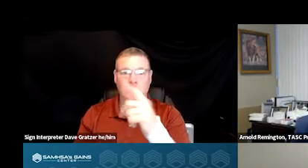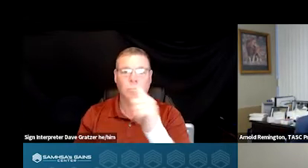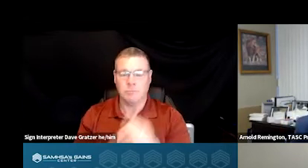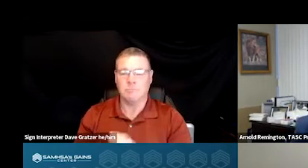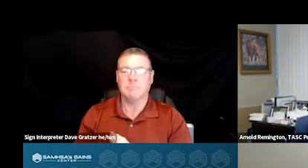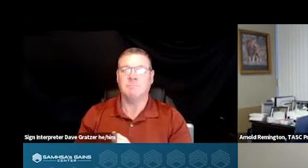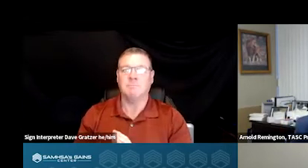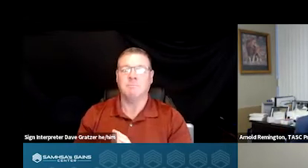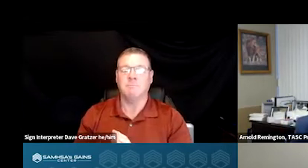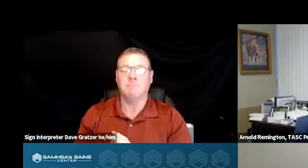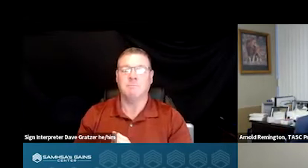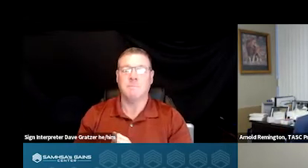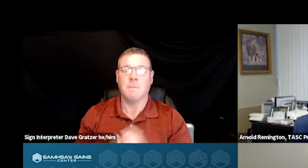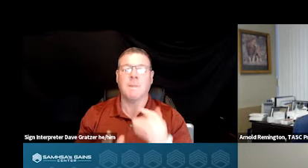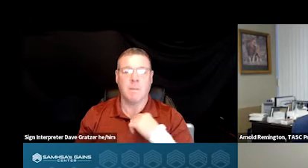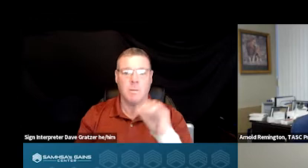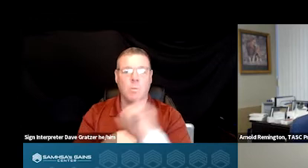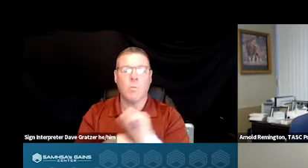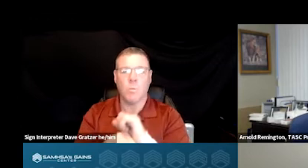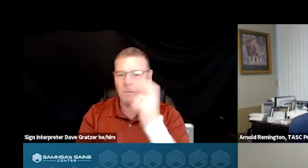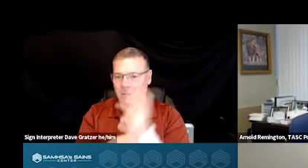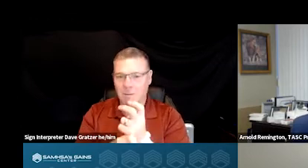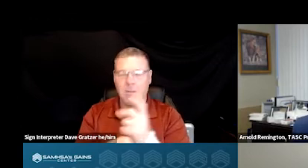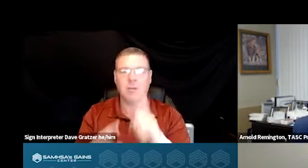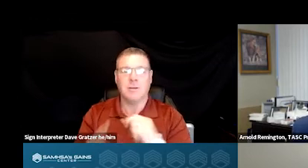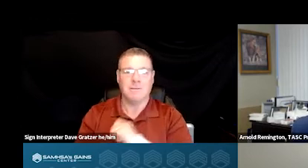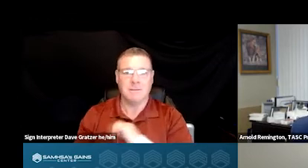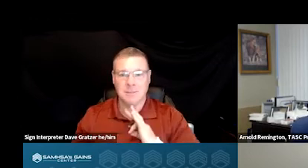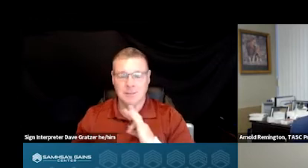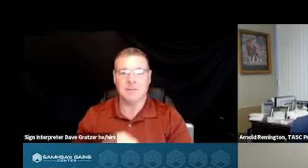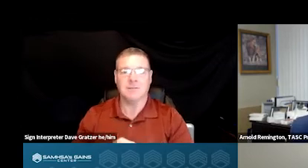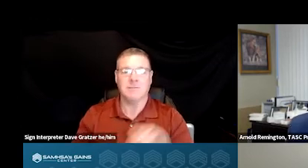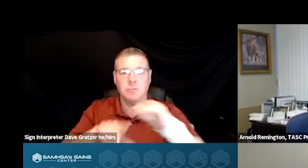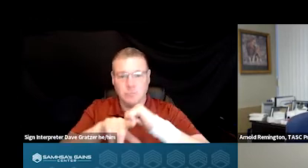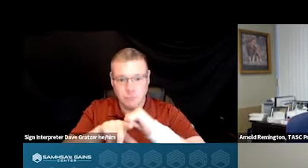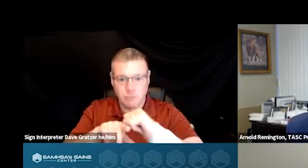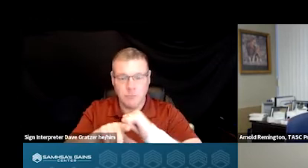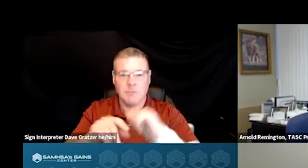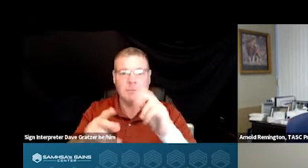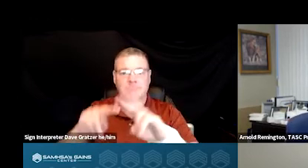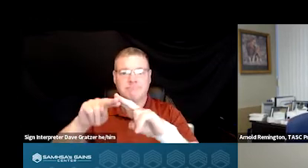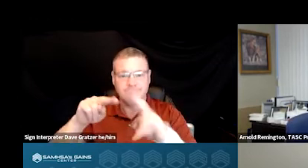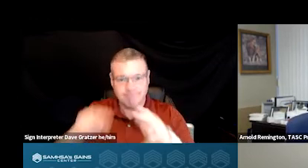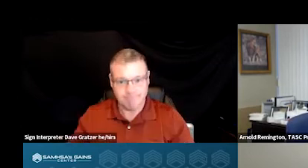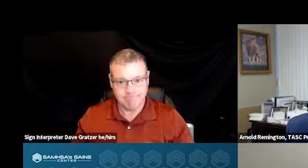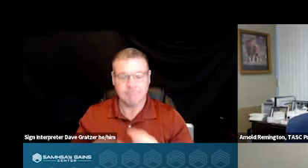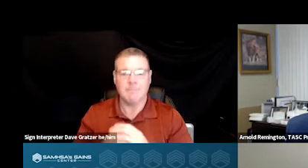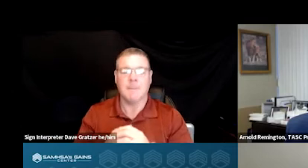And so we work hard obviously to have our staff trained in deescalation assessment and referrals.